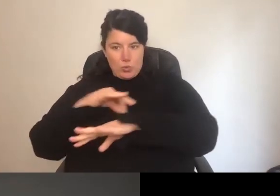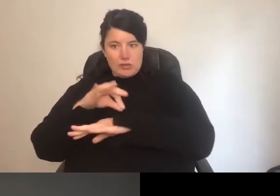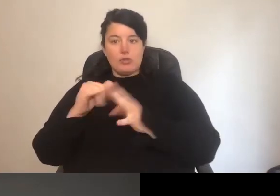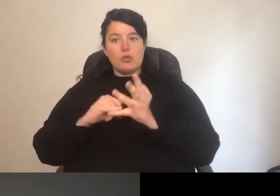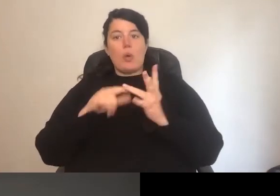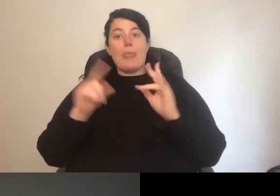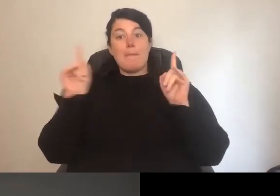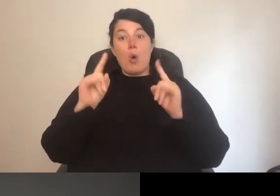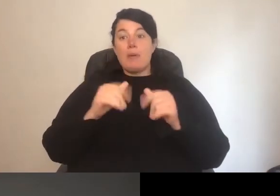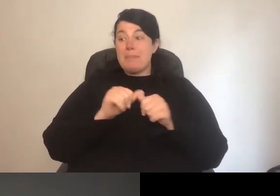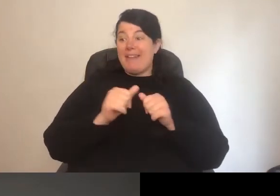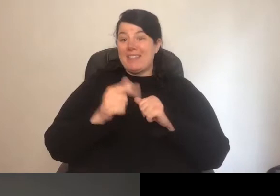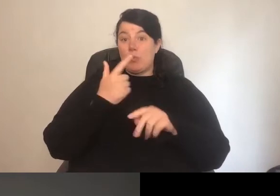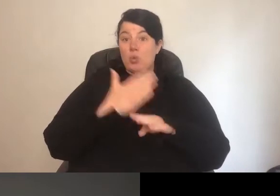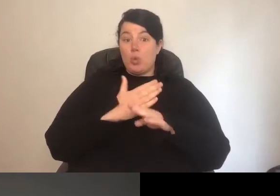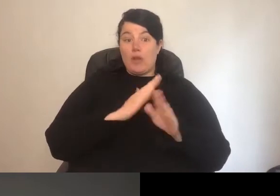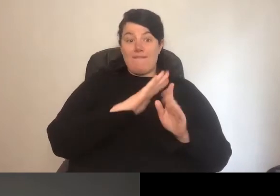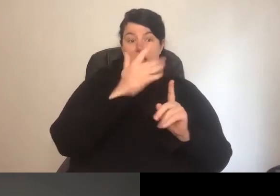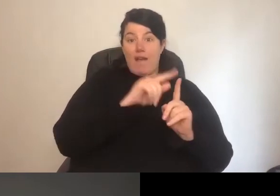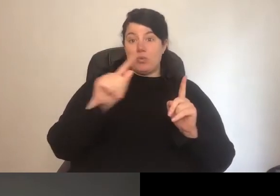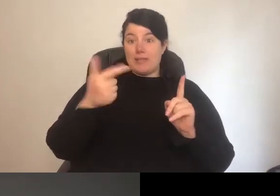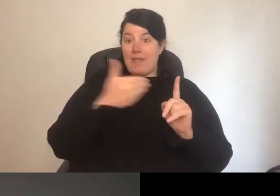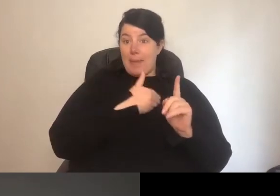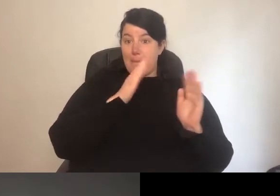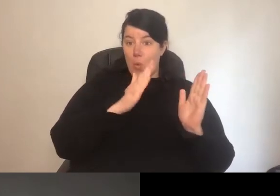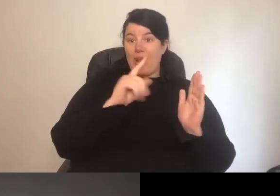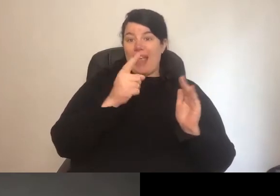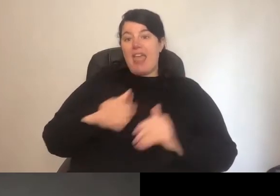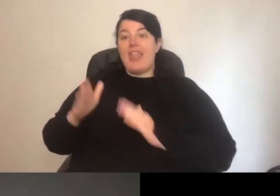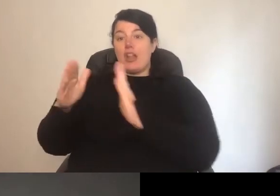somebody to work from 5 till 7 in the morning and 3 till 8 at night,